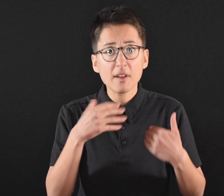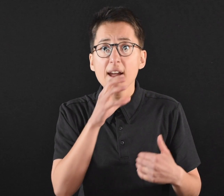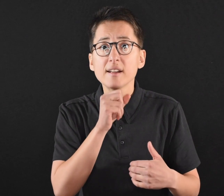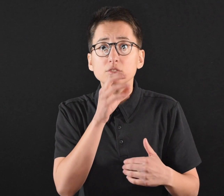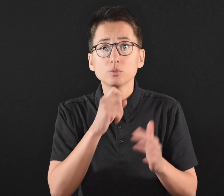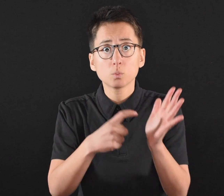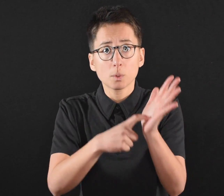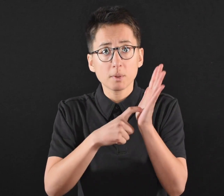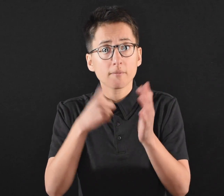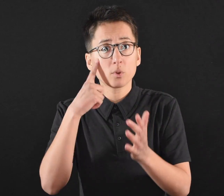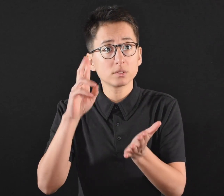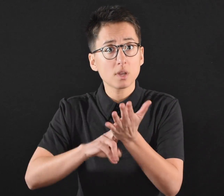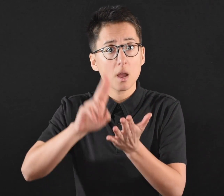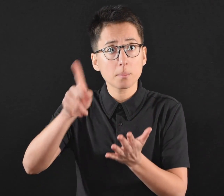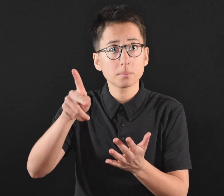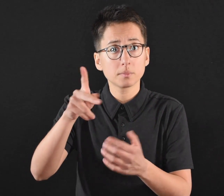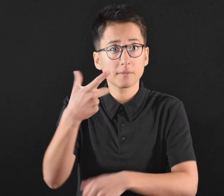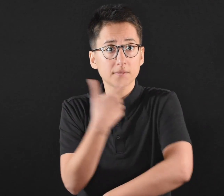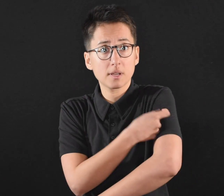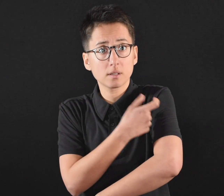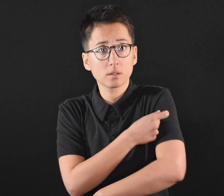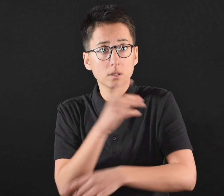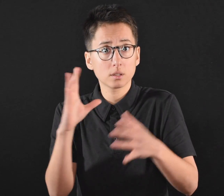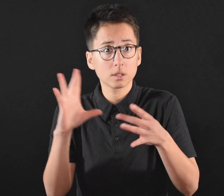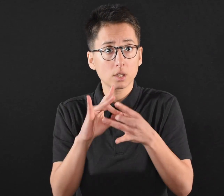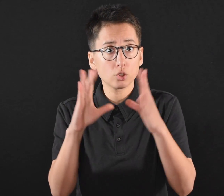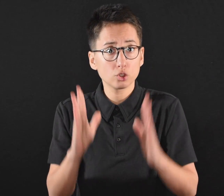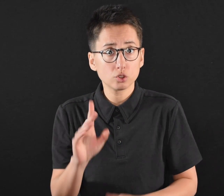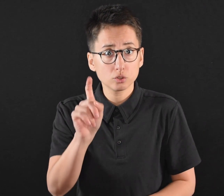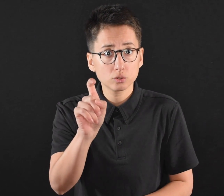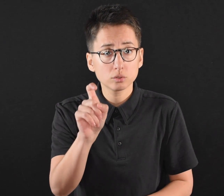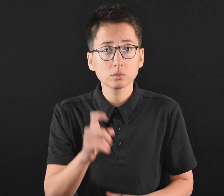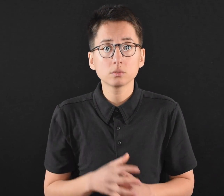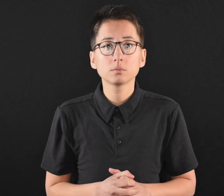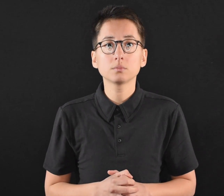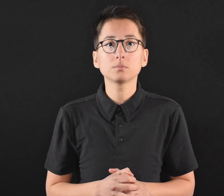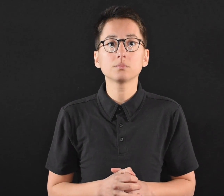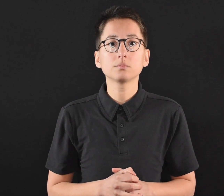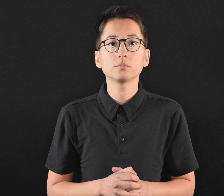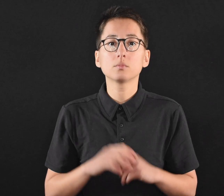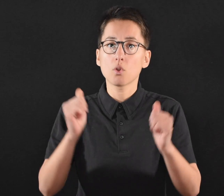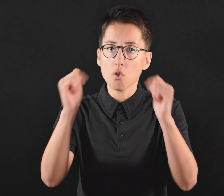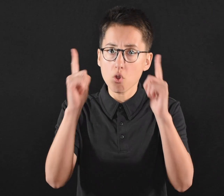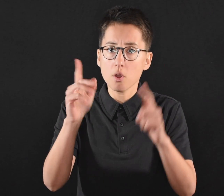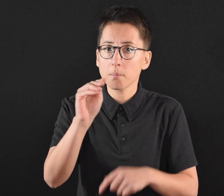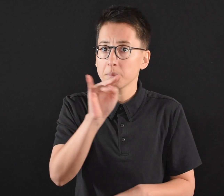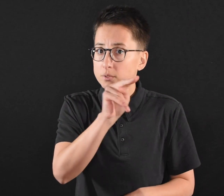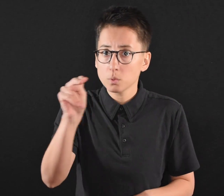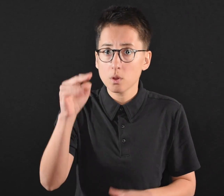○ alert them of their eligibility; ○ connect them to resources to schedule